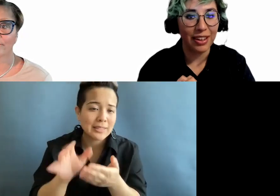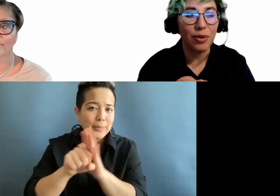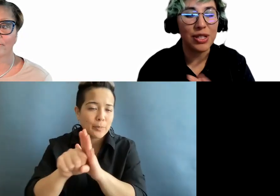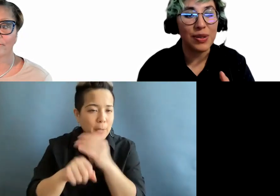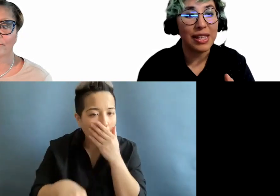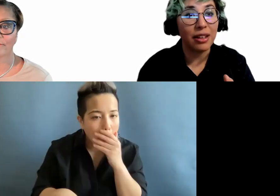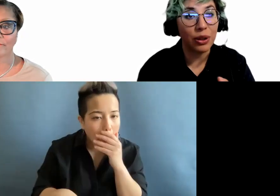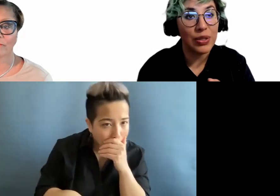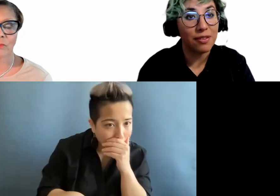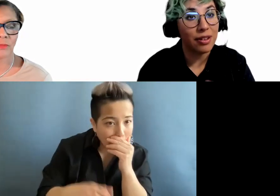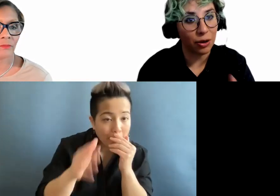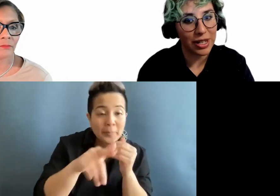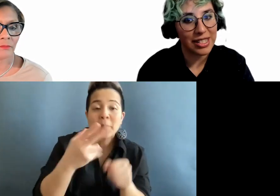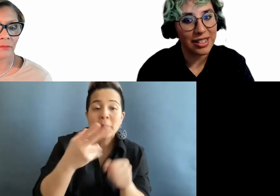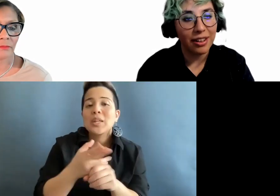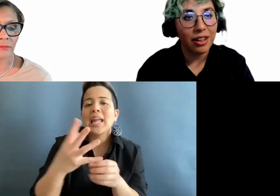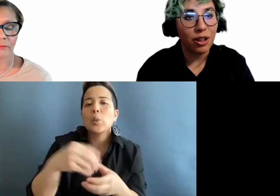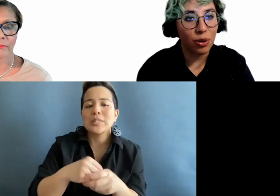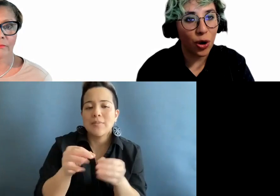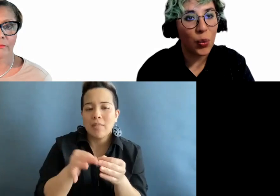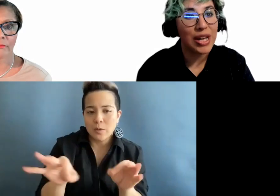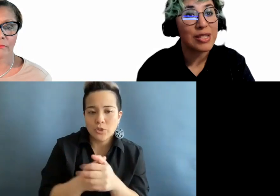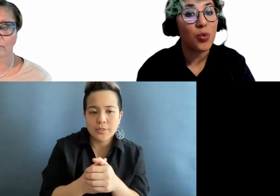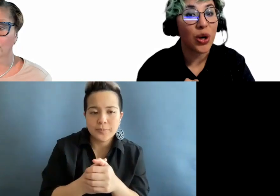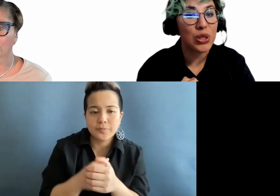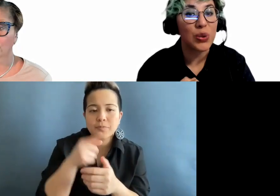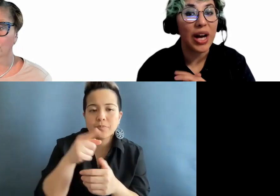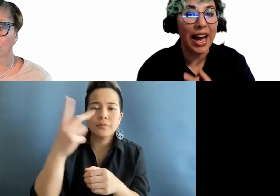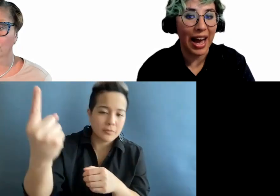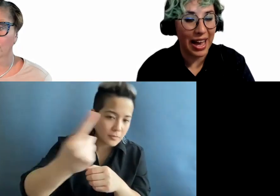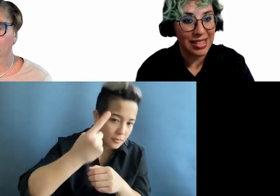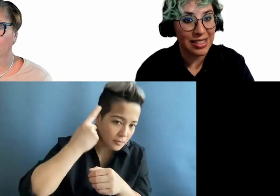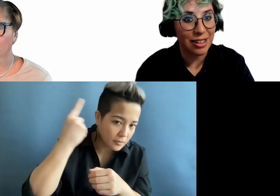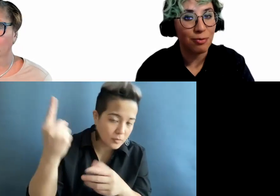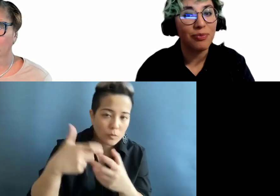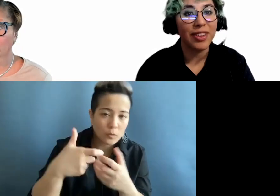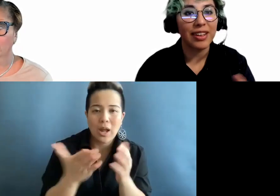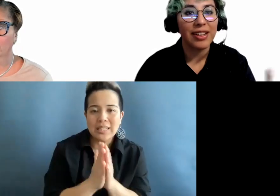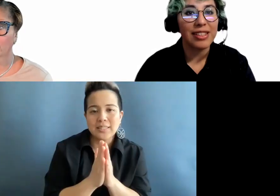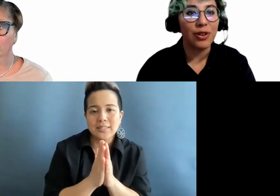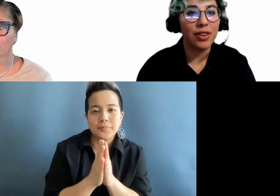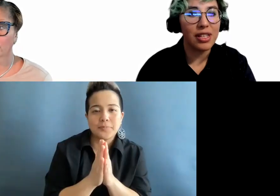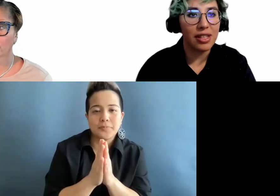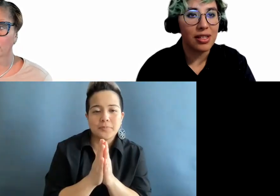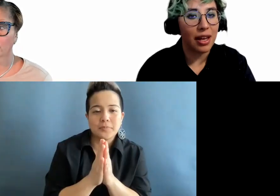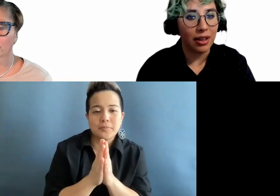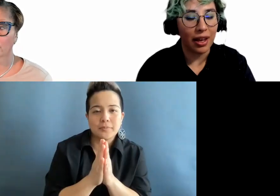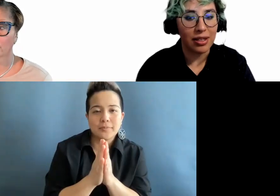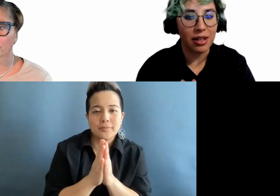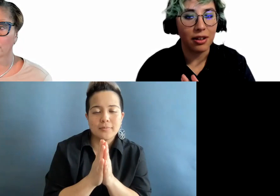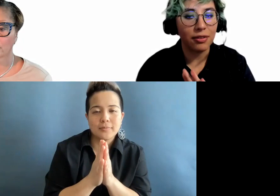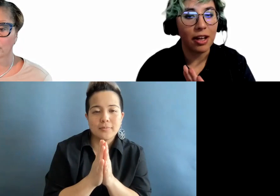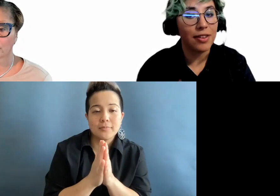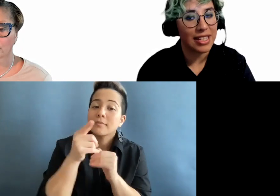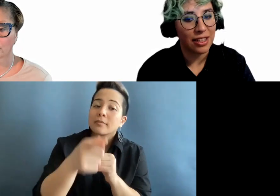You want to use inclusive language. You always want to ask. So this is a case of emphasizing